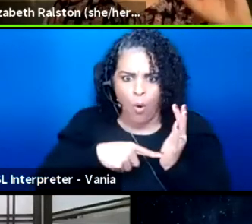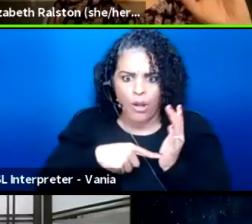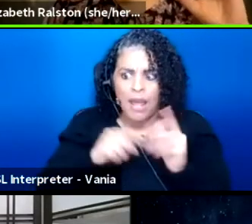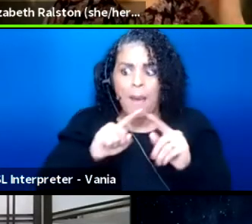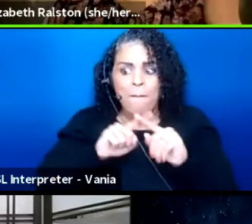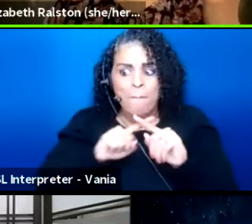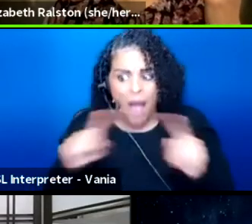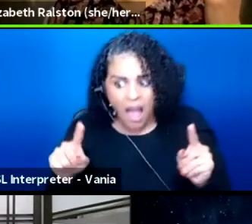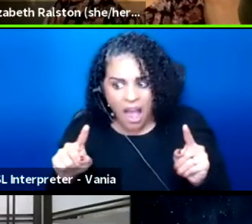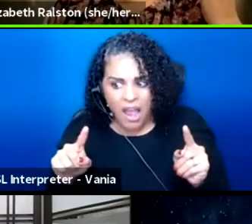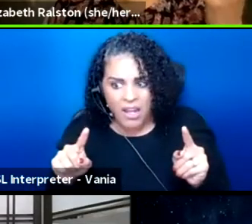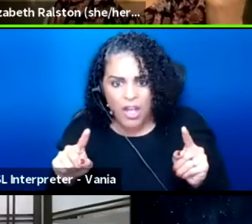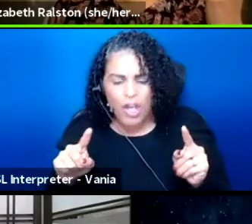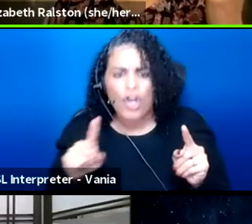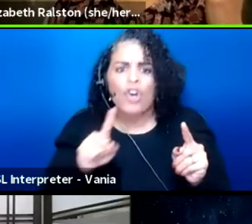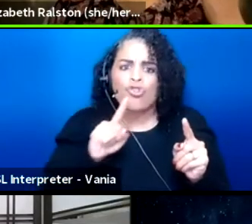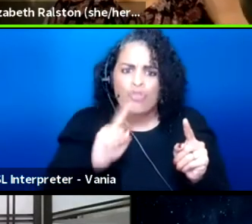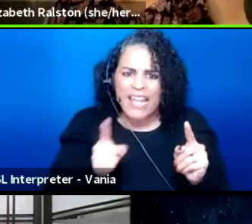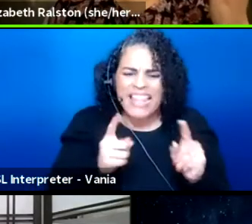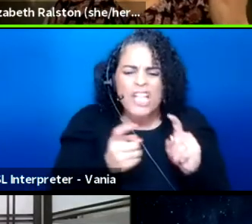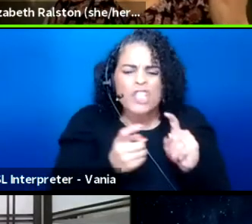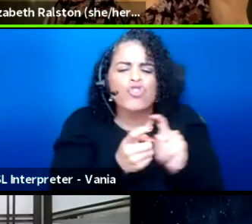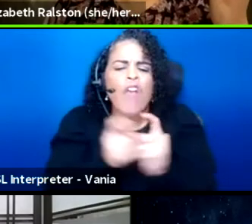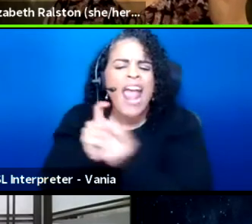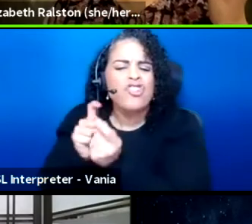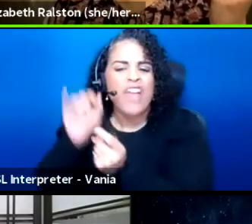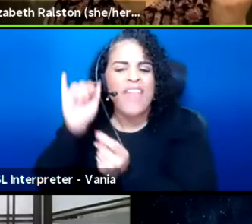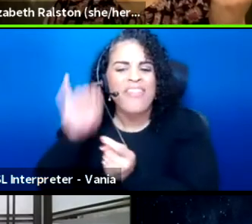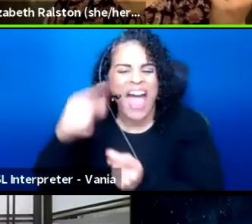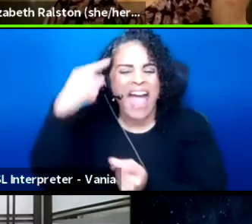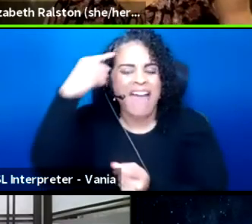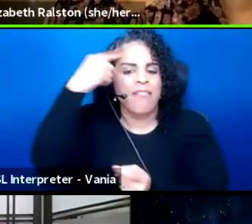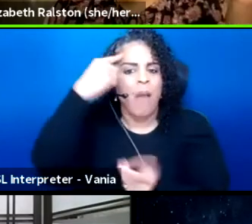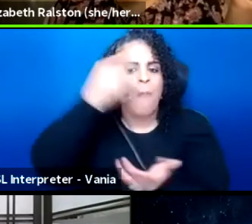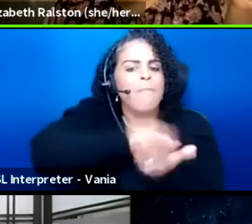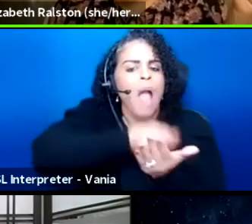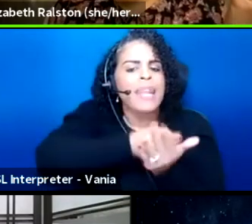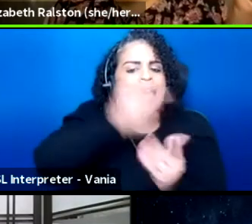switching that deficit mindset into an opportunity mindset